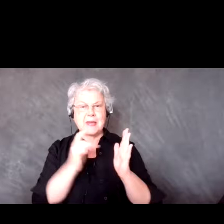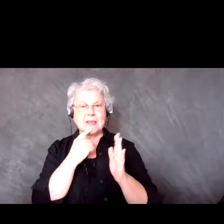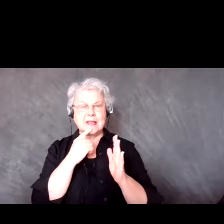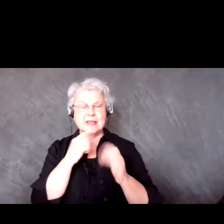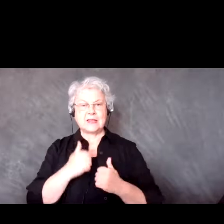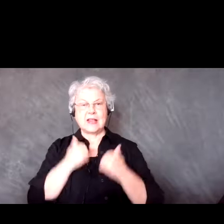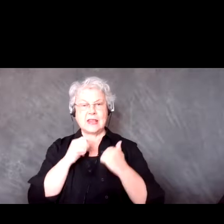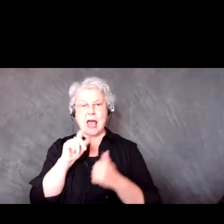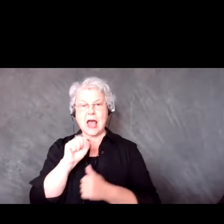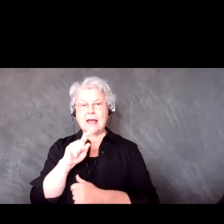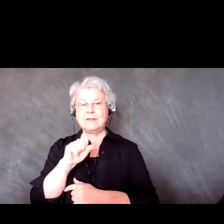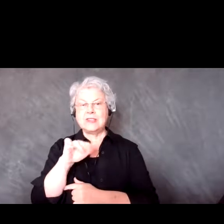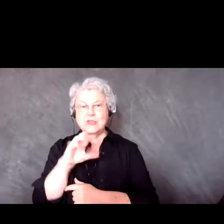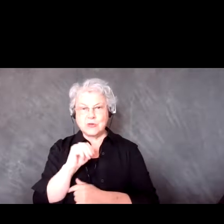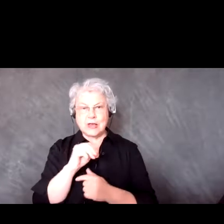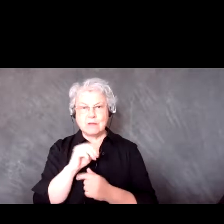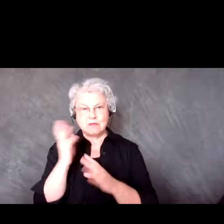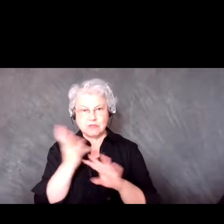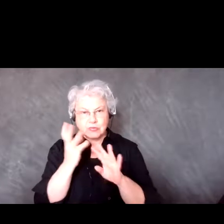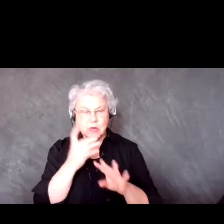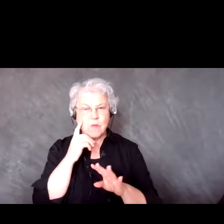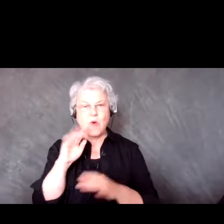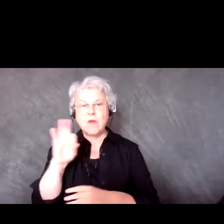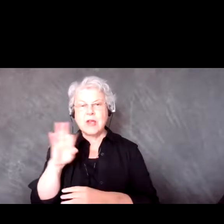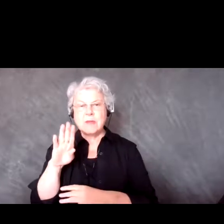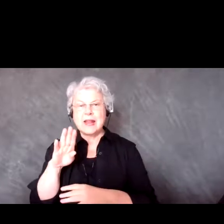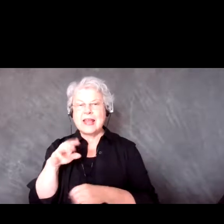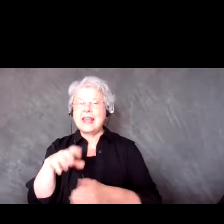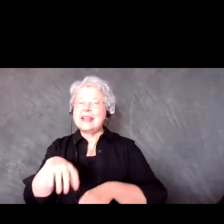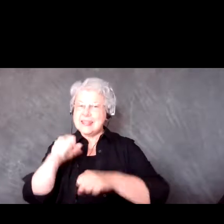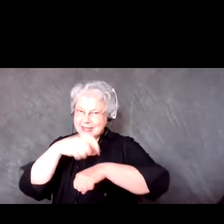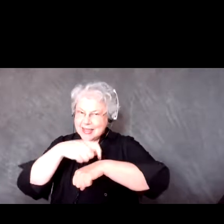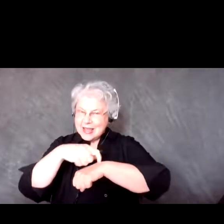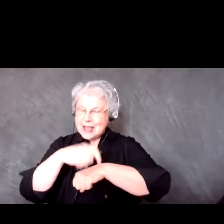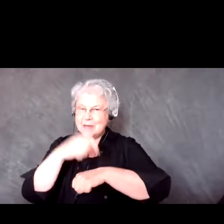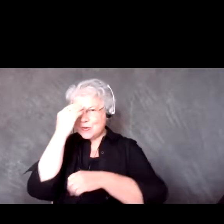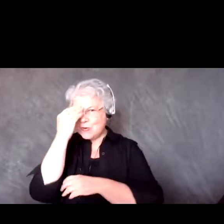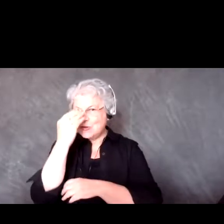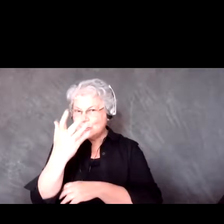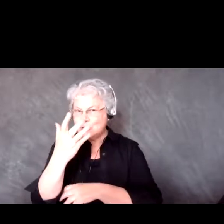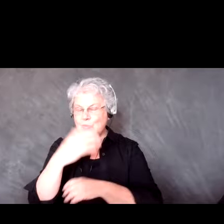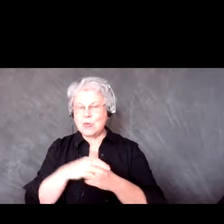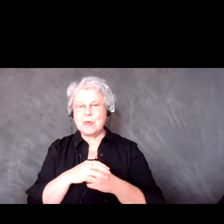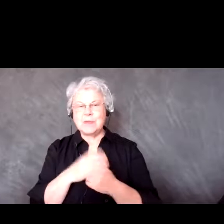and it takes a little while to get booted but I would say it probably doubles the amount of